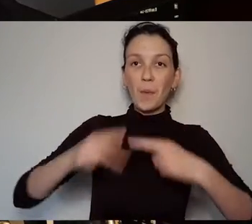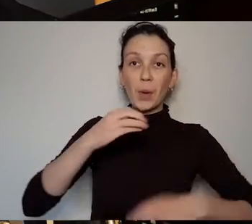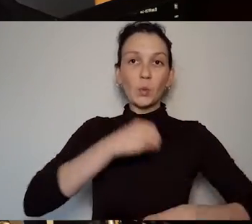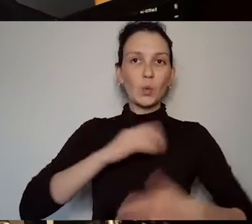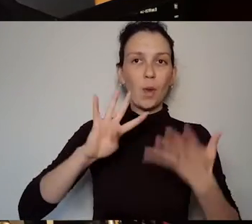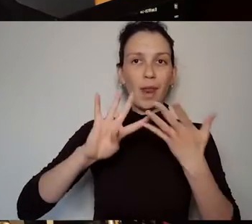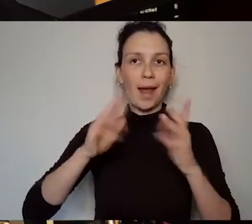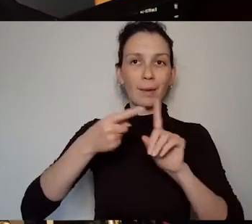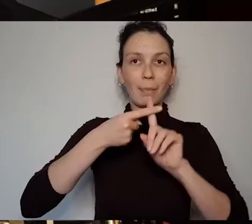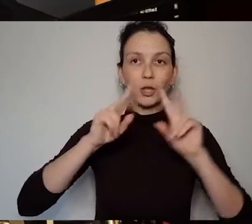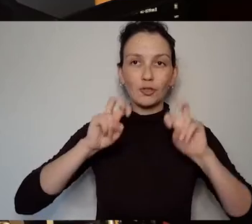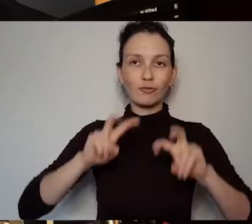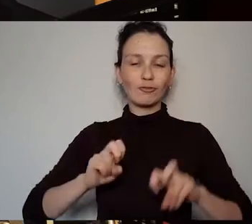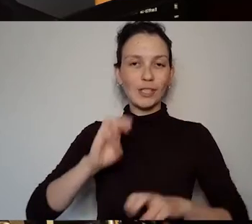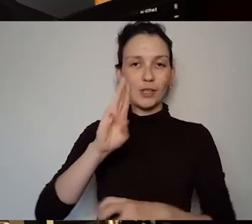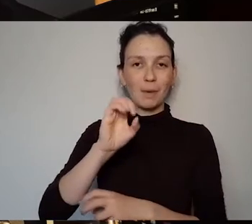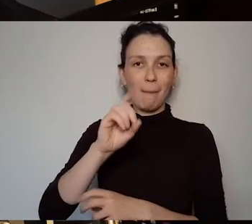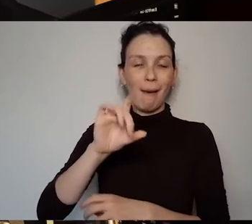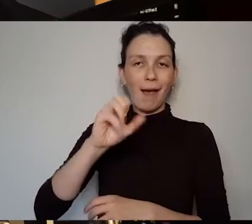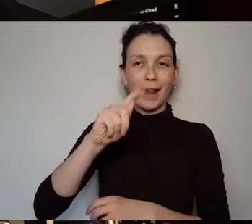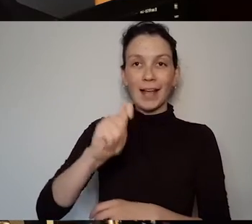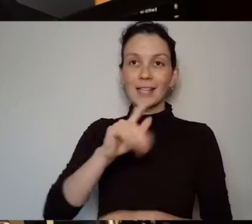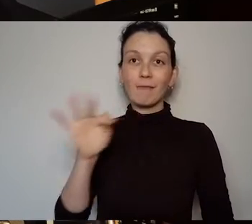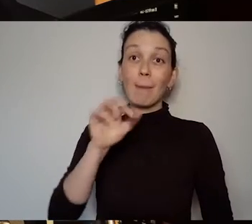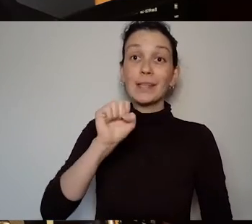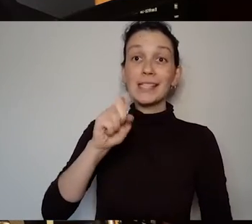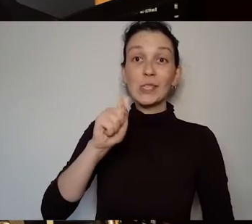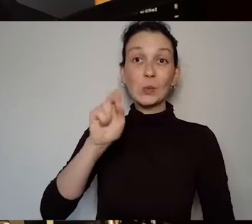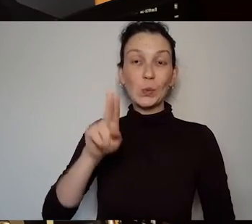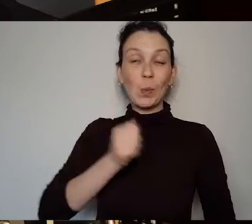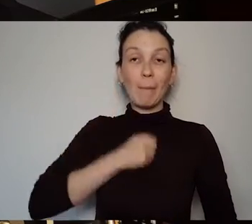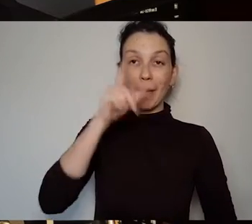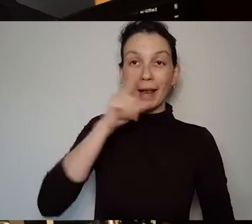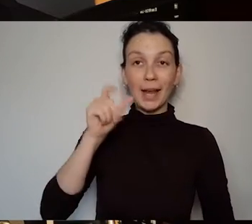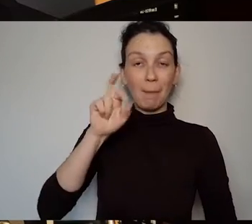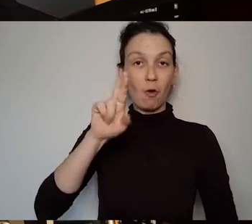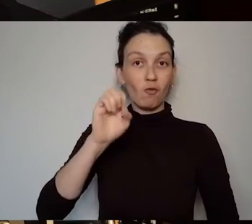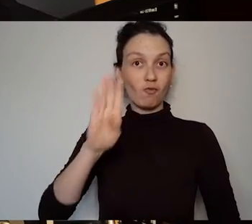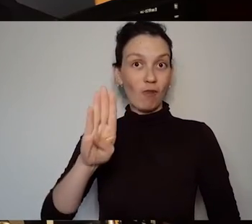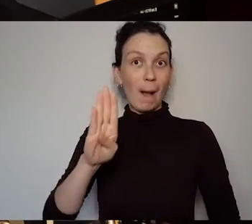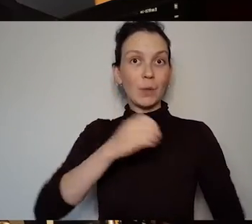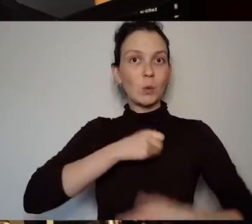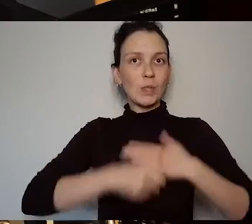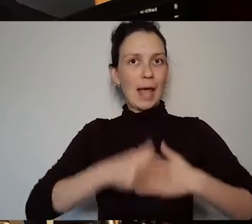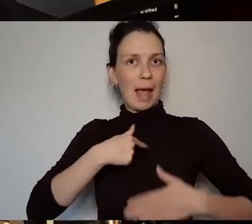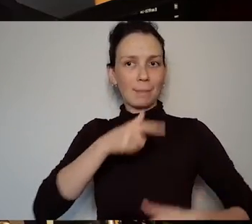Welcome to 9plus, a research podcast from SETU. My name is Rob O'Connor today I'm speaking with three academics